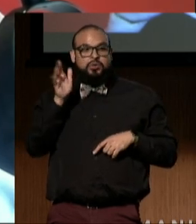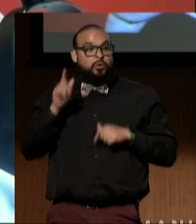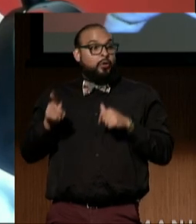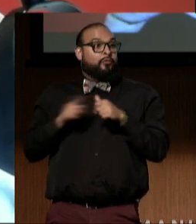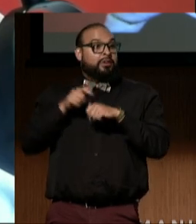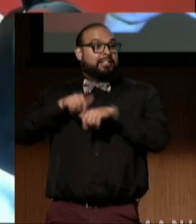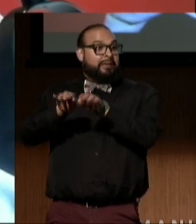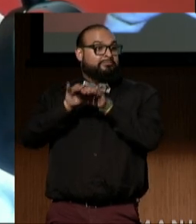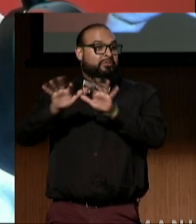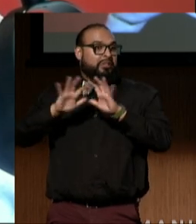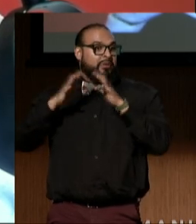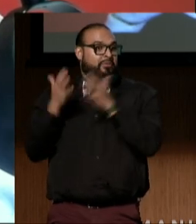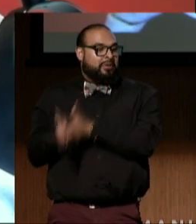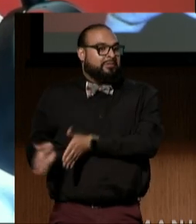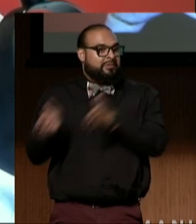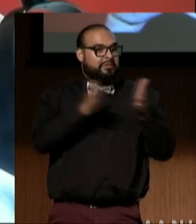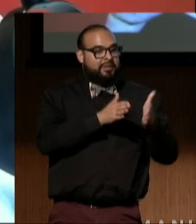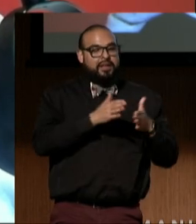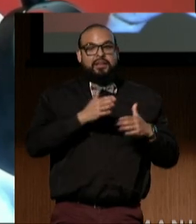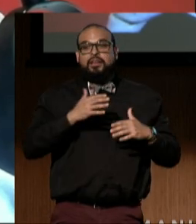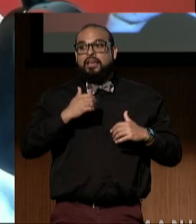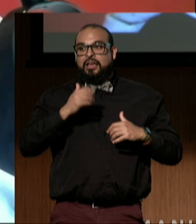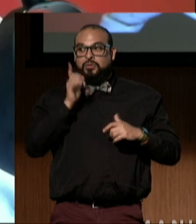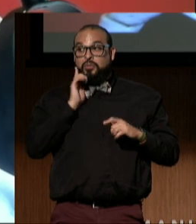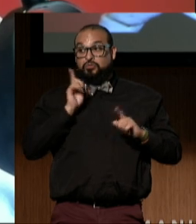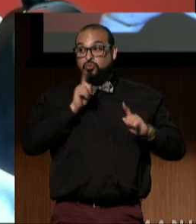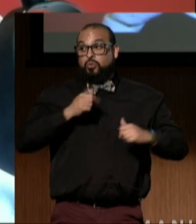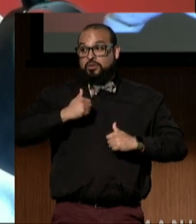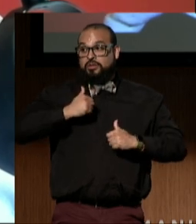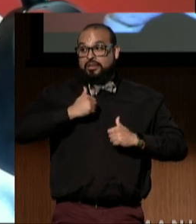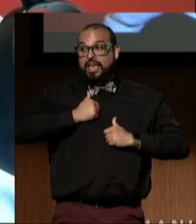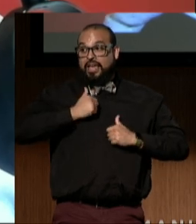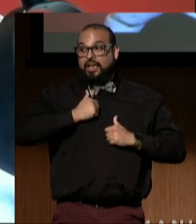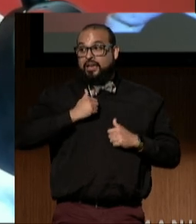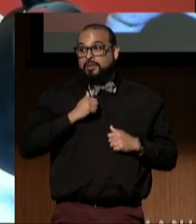and then onto Camden, Maine, to the Camden International Film Festival,